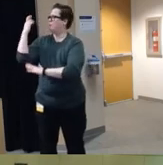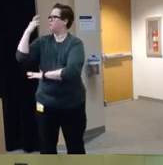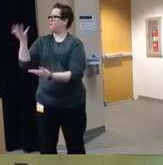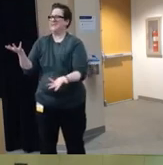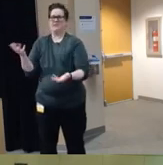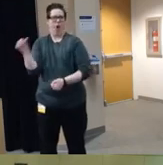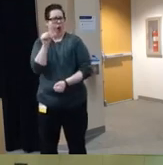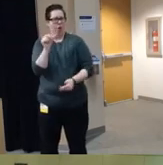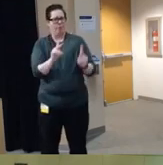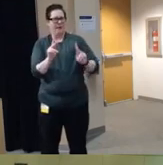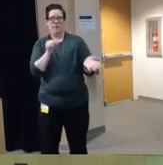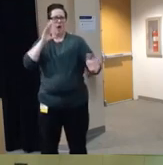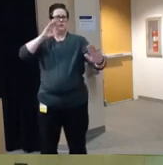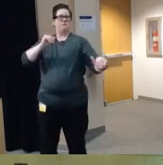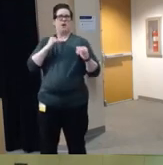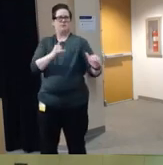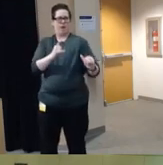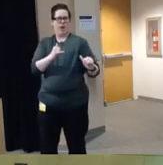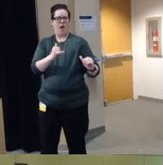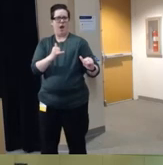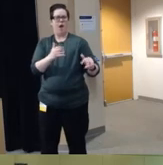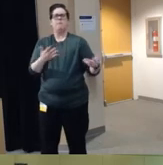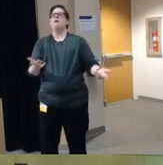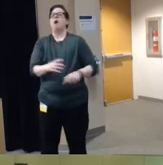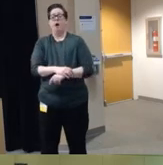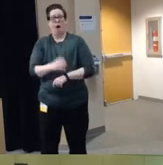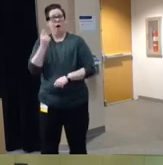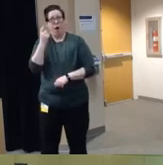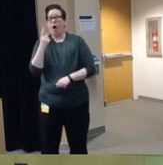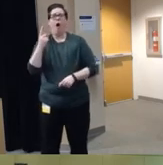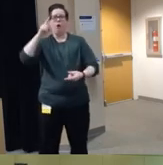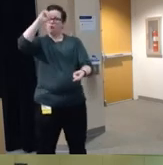um so despite really the tremendous progress um that was made in reducing motor vehicle crashes